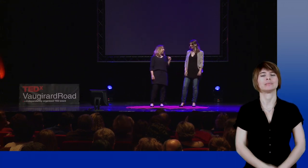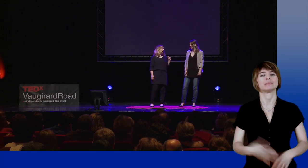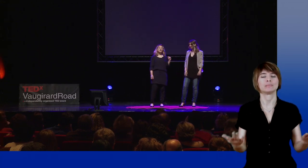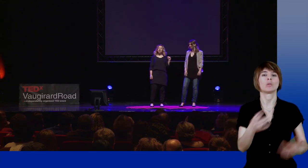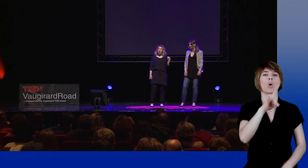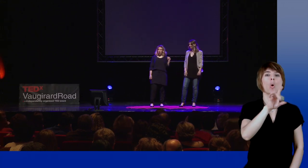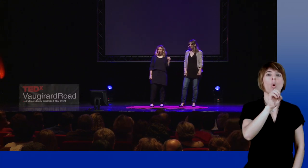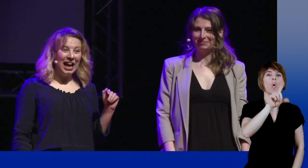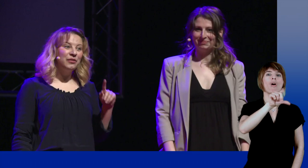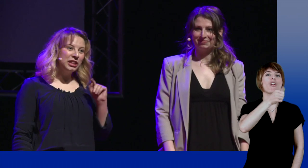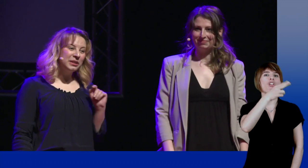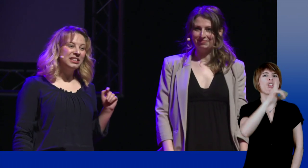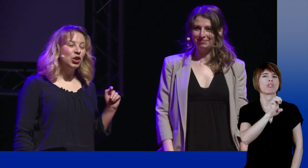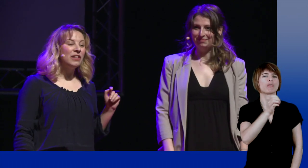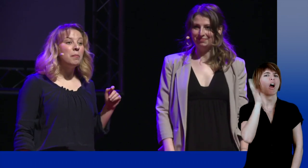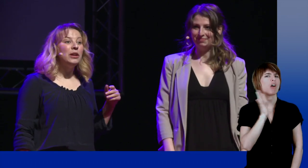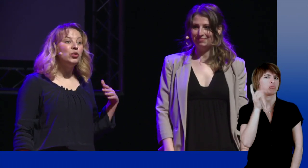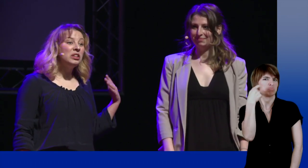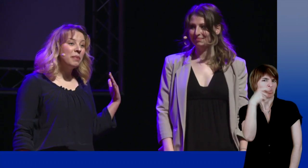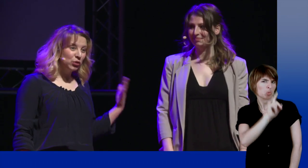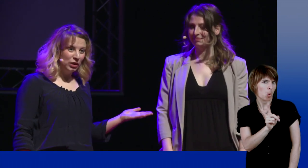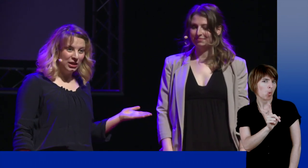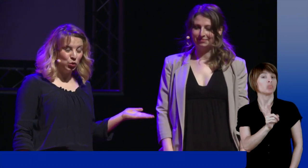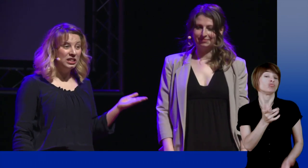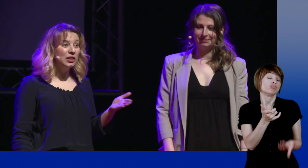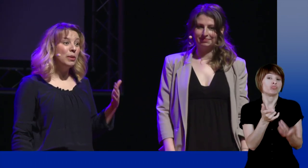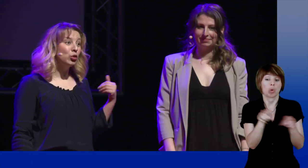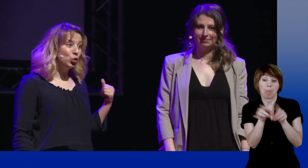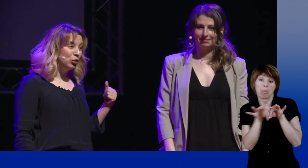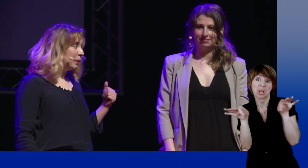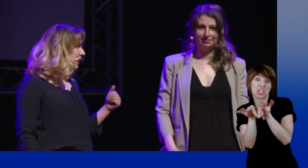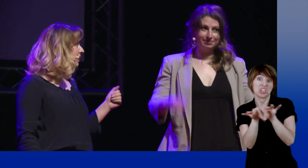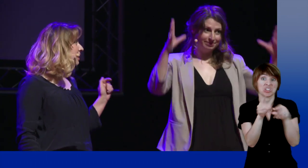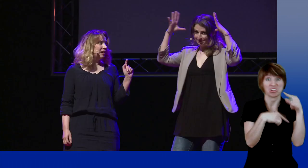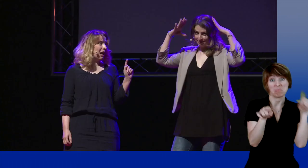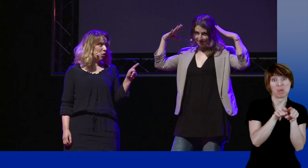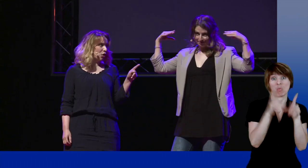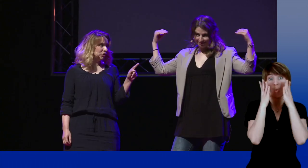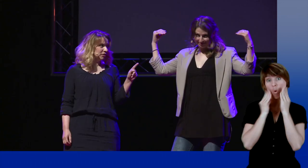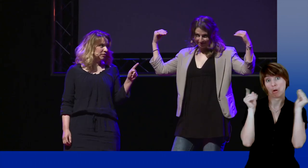Before becoming president, François Hollande didn't have a sign. His sign was the same as for the region: Holland.